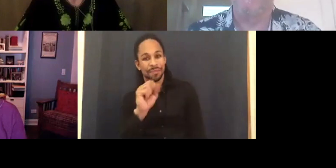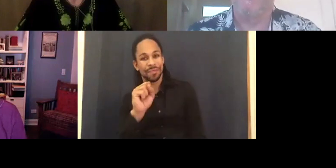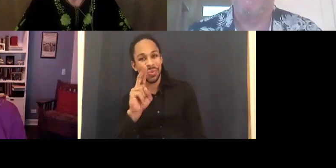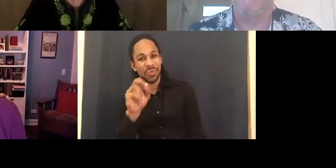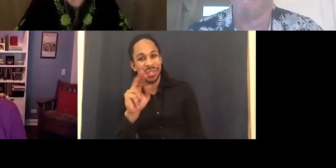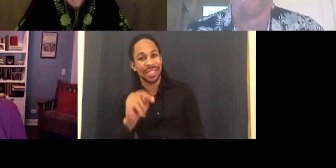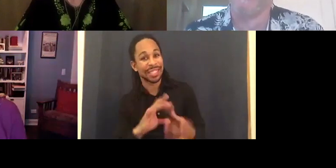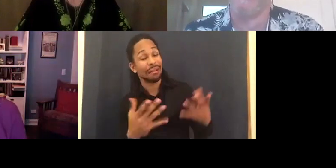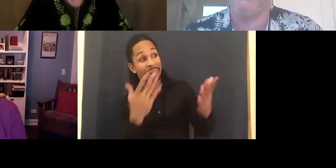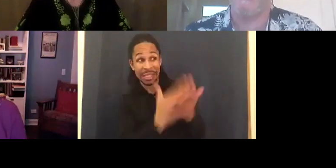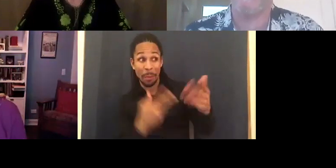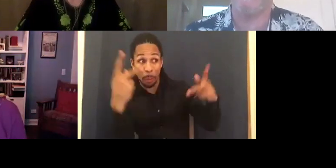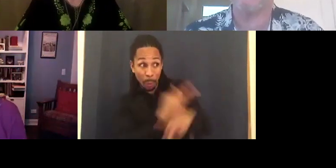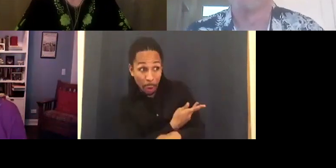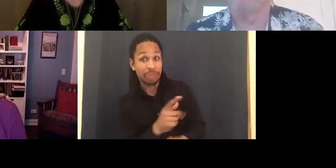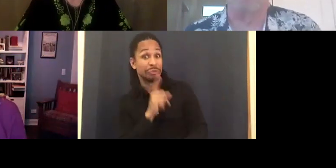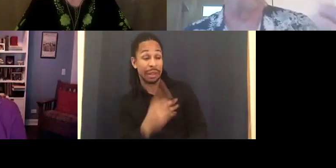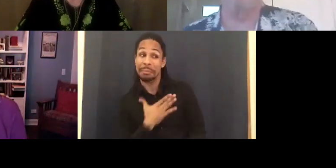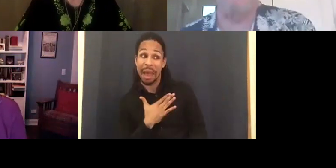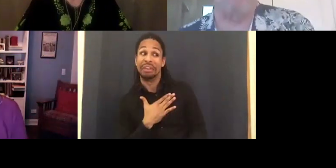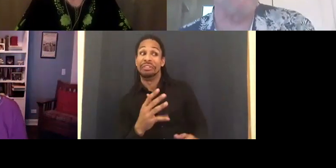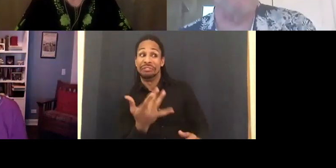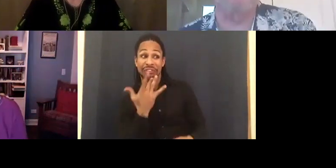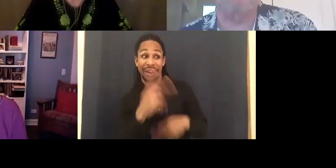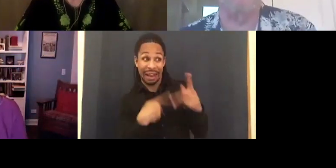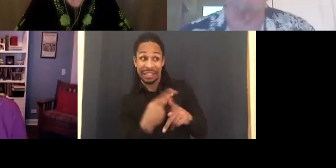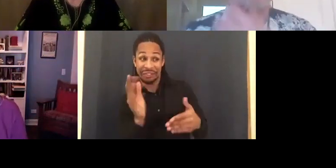Give us one of those if you want.